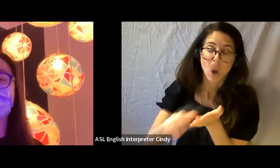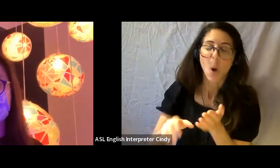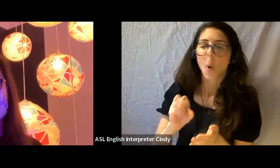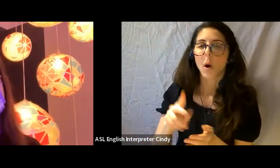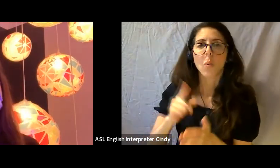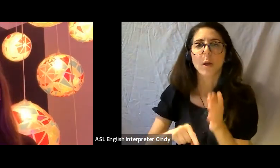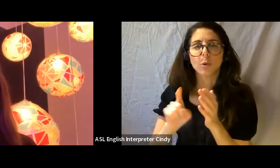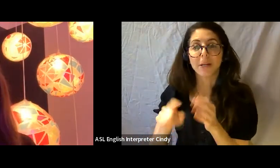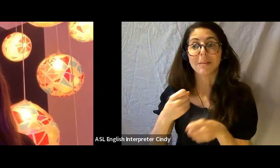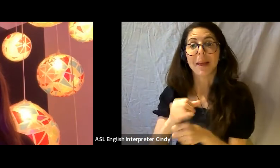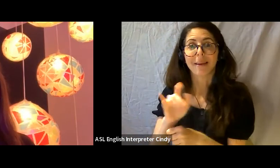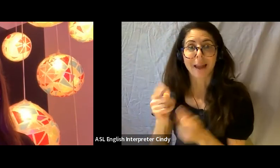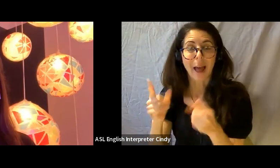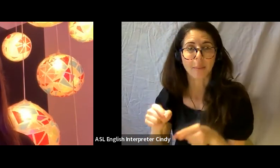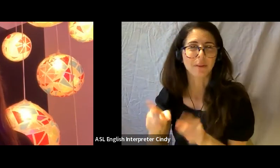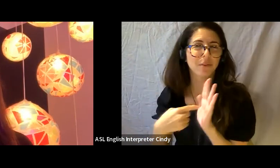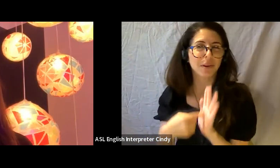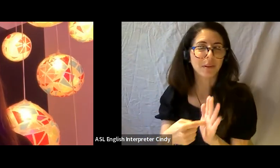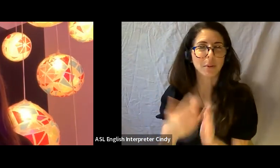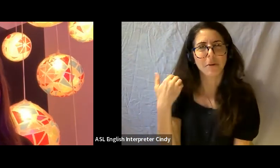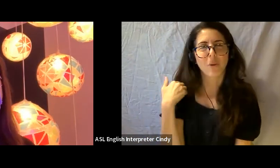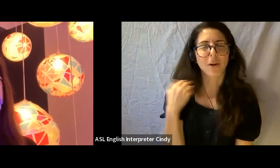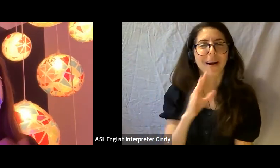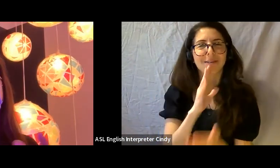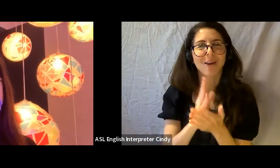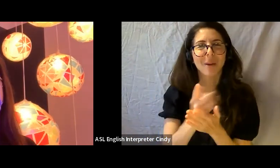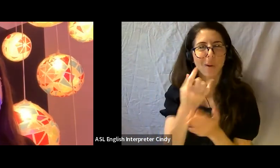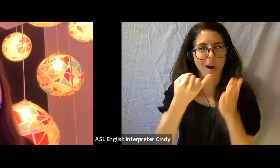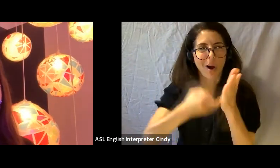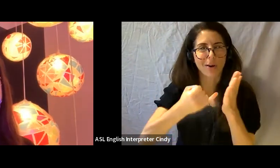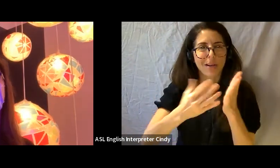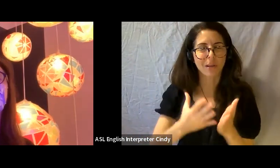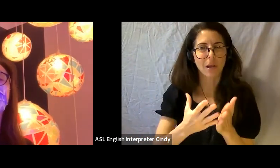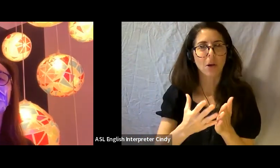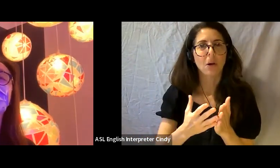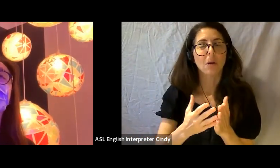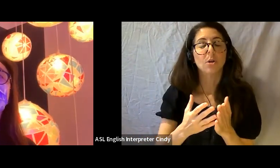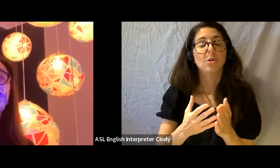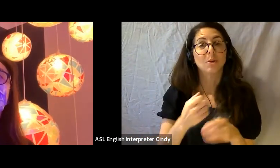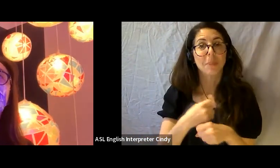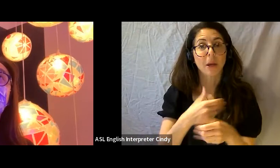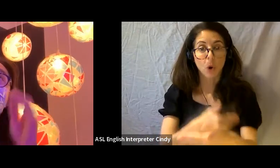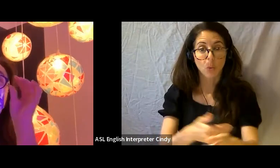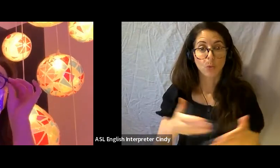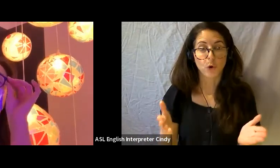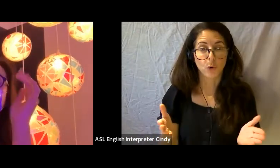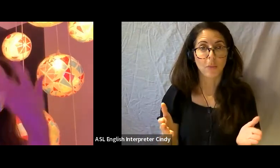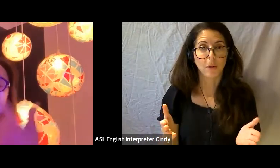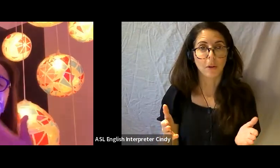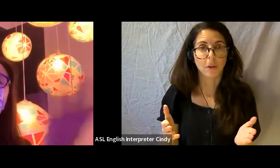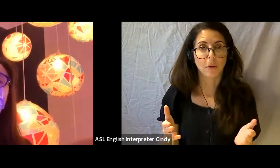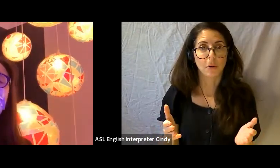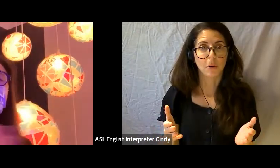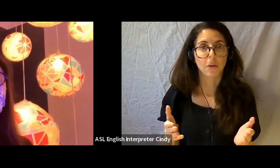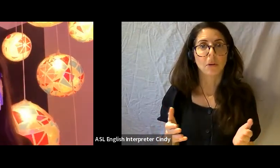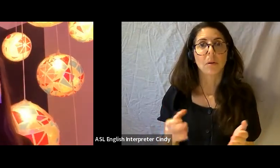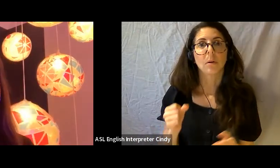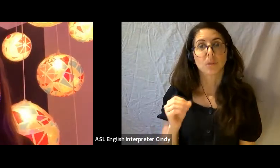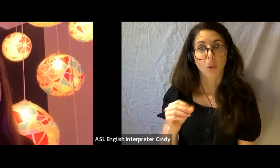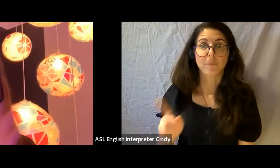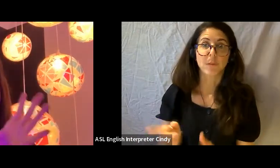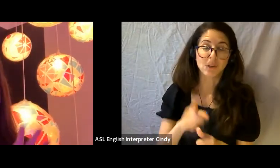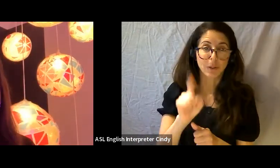For instance, I mentioned one artist wanted to create a room and so we though with them, how do we create a partition, we'll need curtains, we’ll need a smaller space